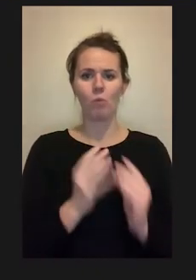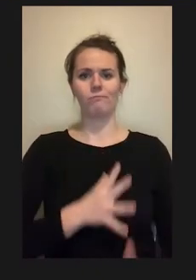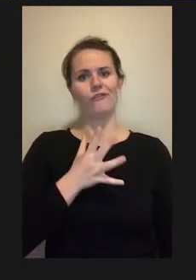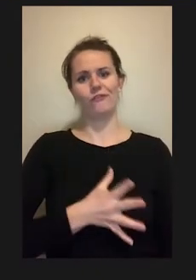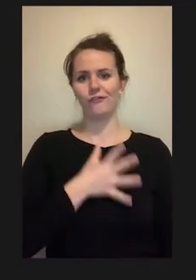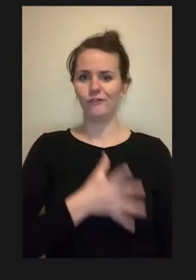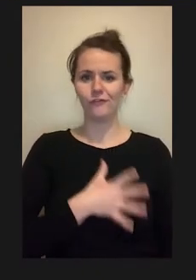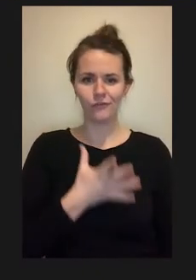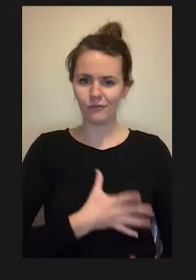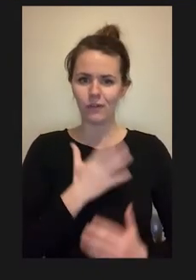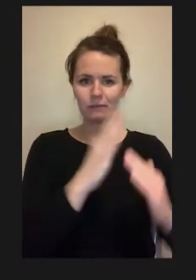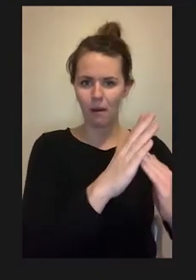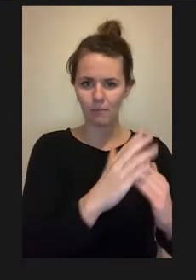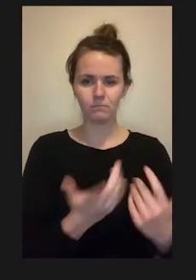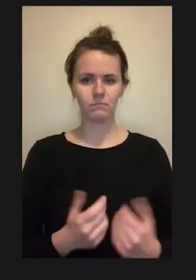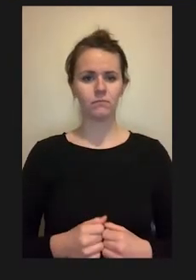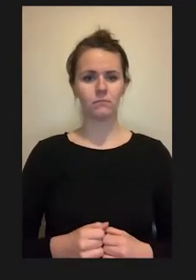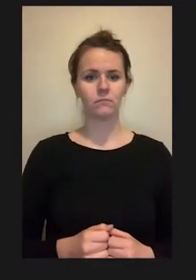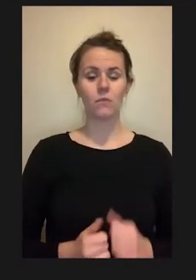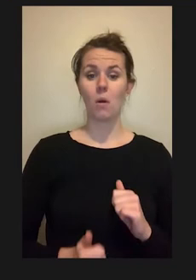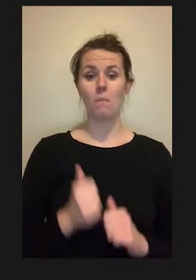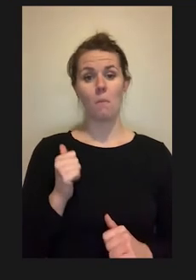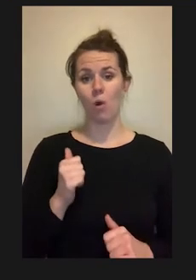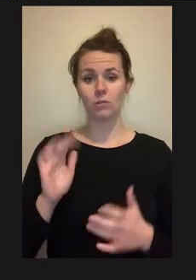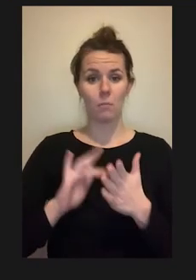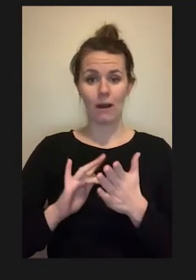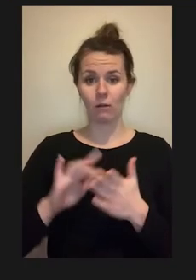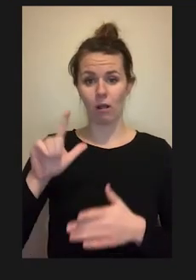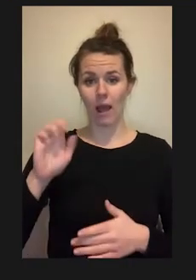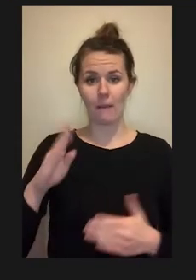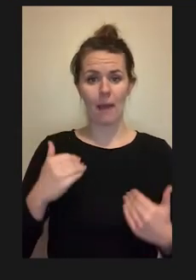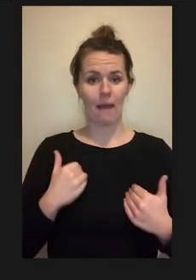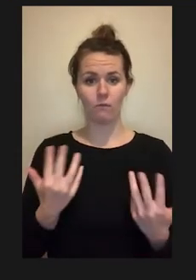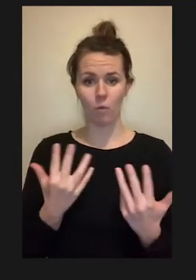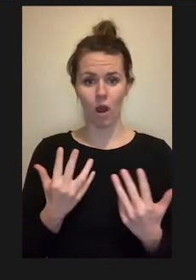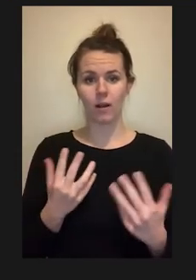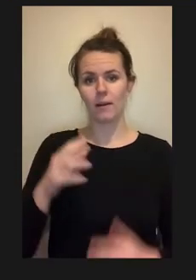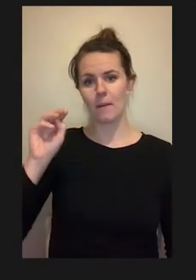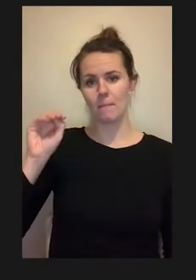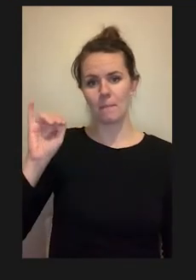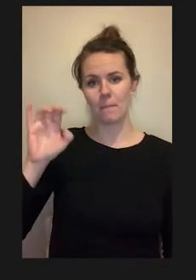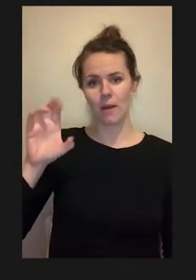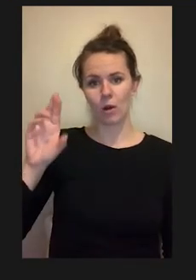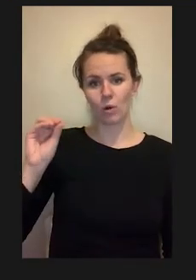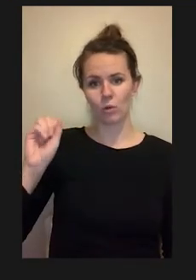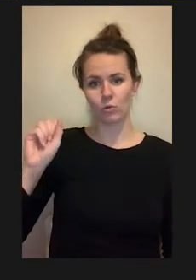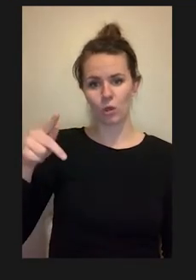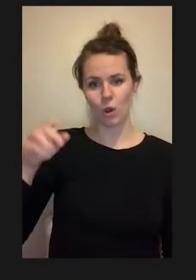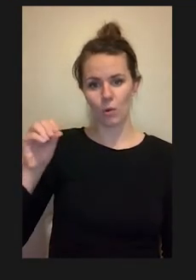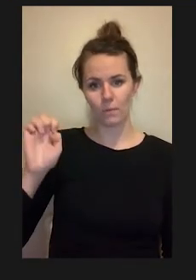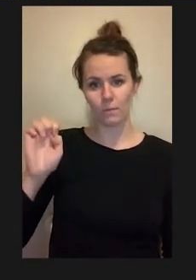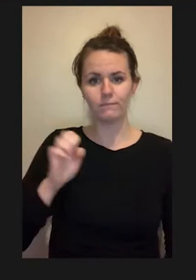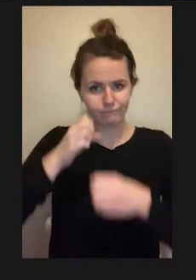A basic tool of most biomedical labs is the microscope. In a project called